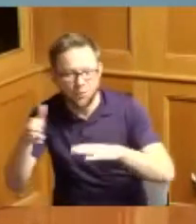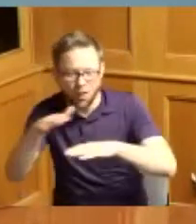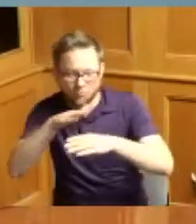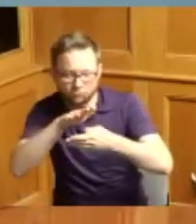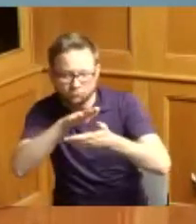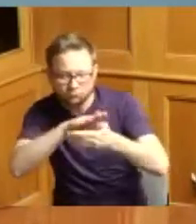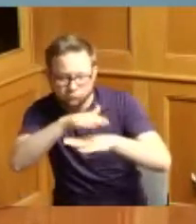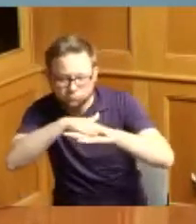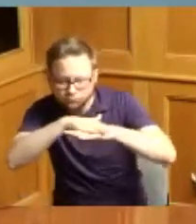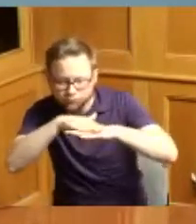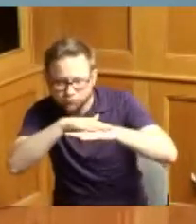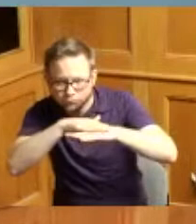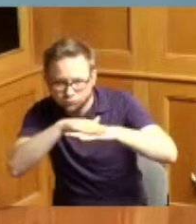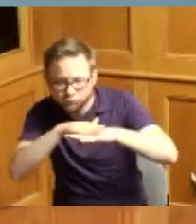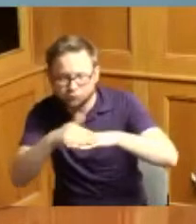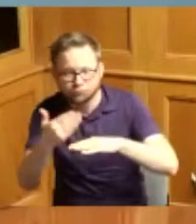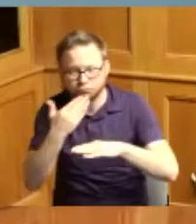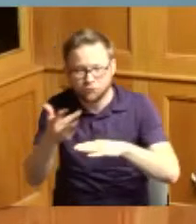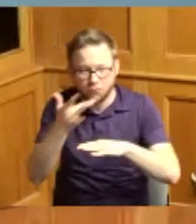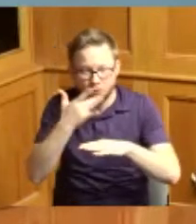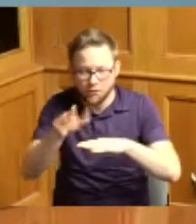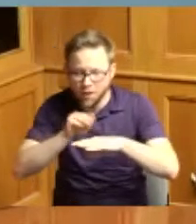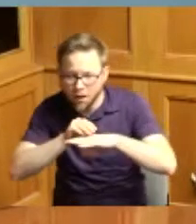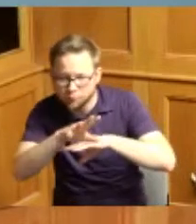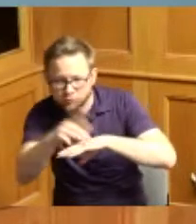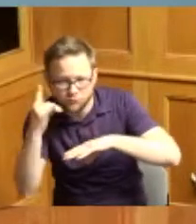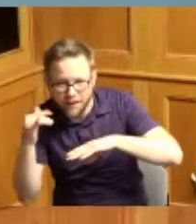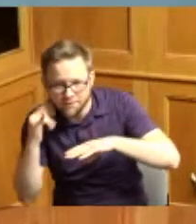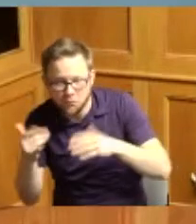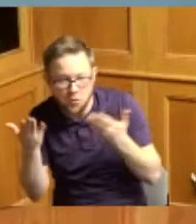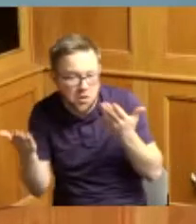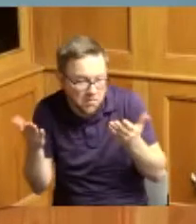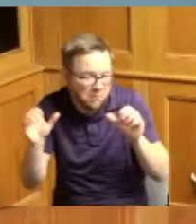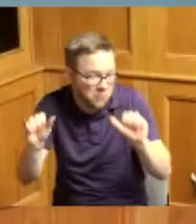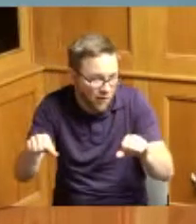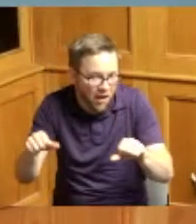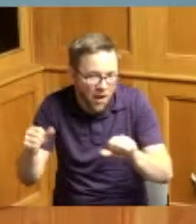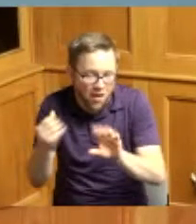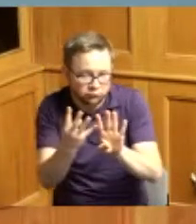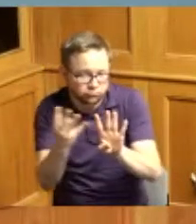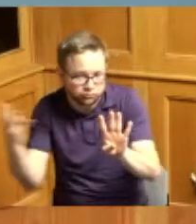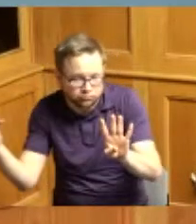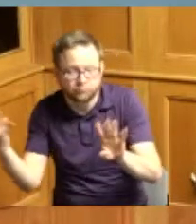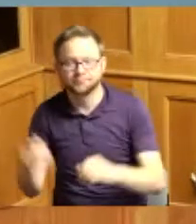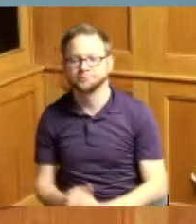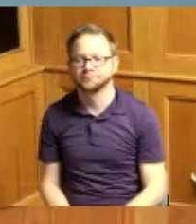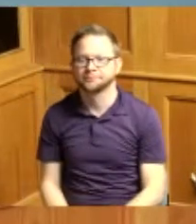some good luck or something we'll have it up here after the meeting and we know we'll have